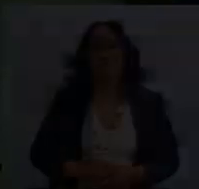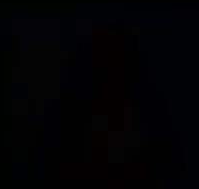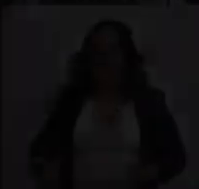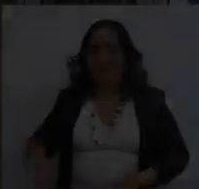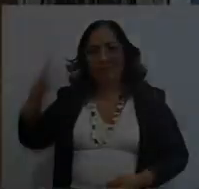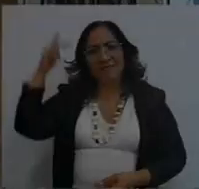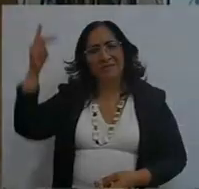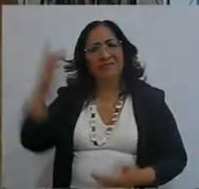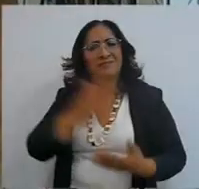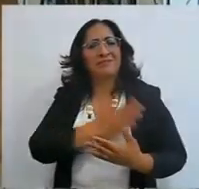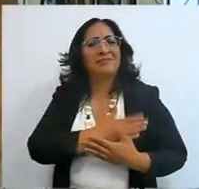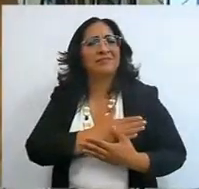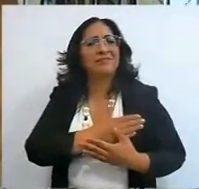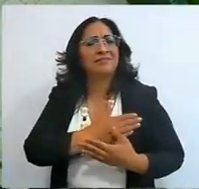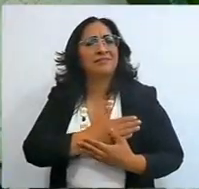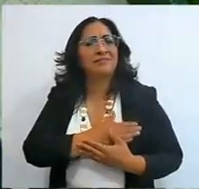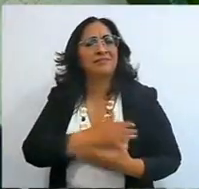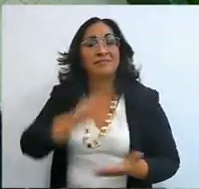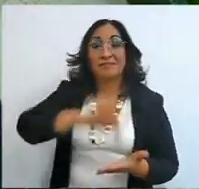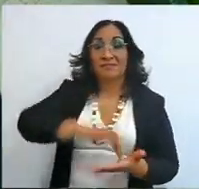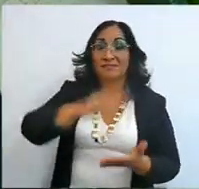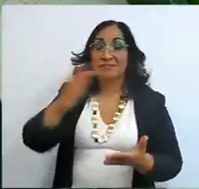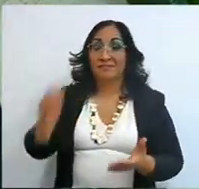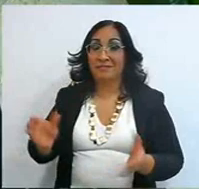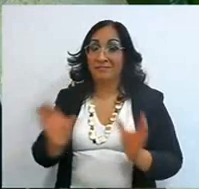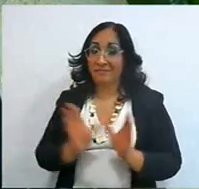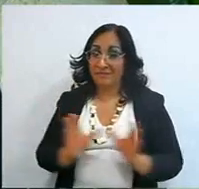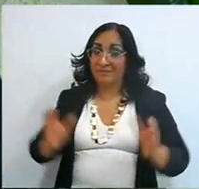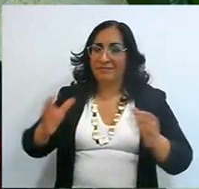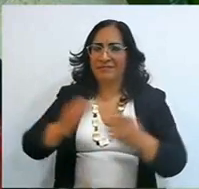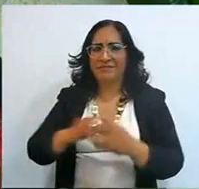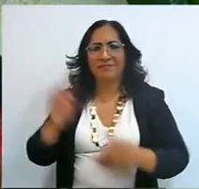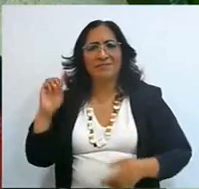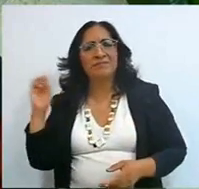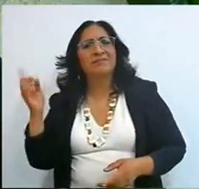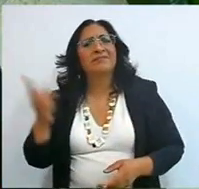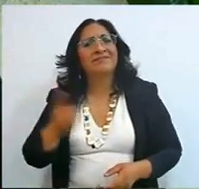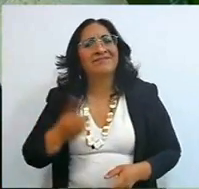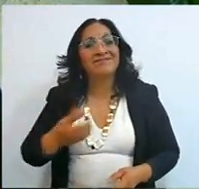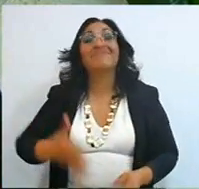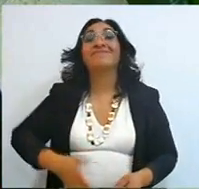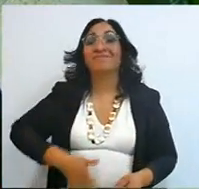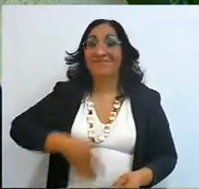Thank you very much beloved people, thank you for your presence, we feel it even if we cannot see it,